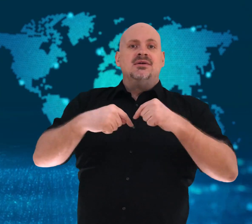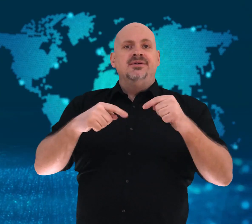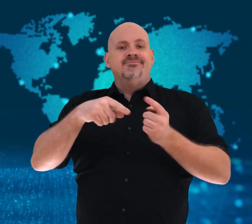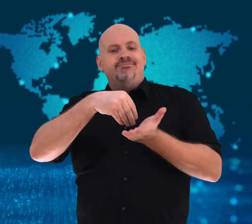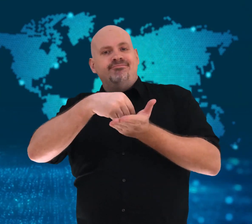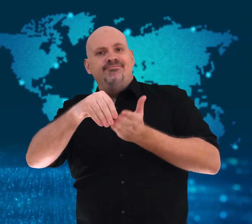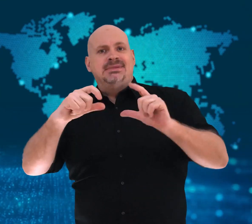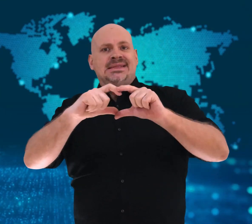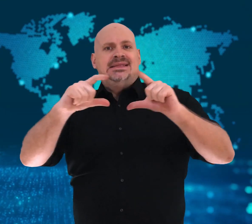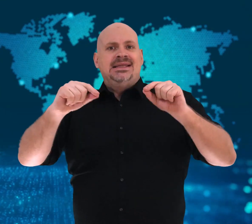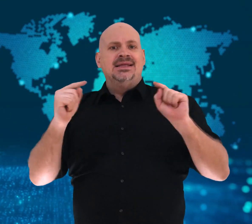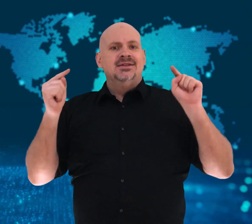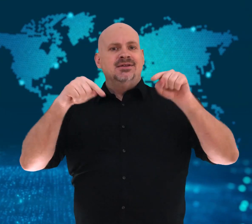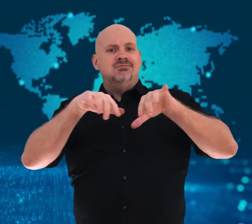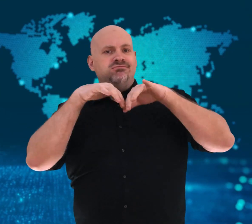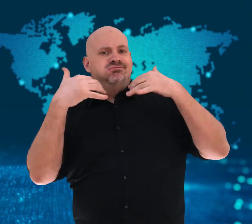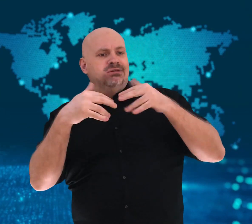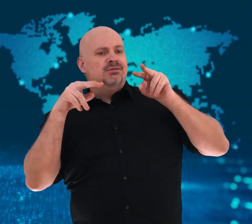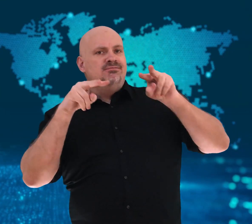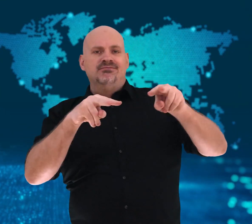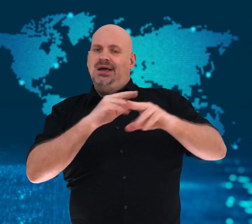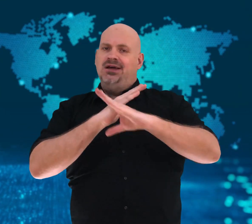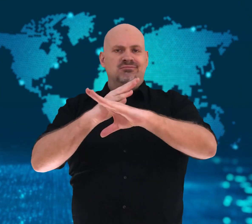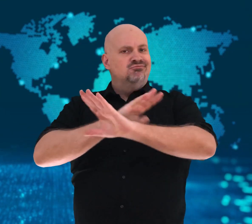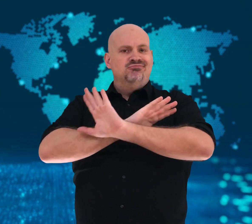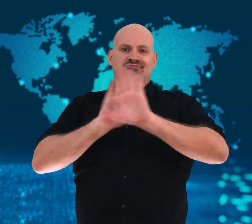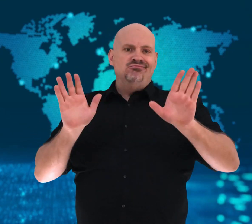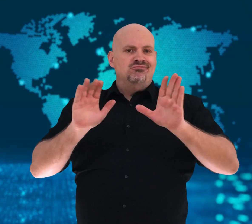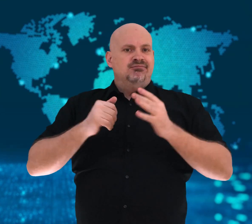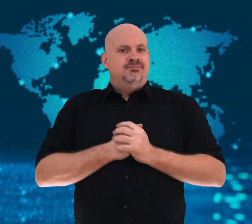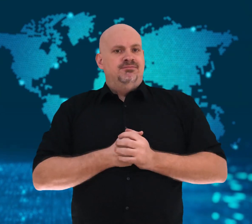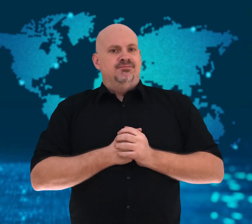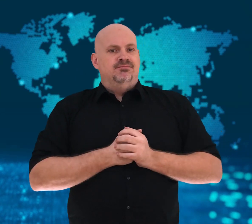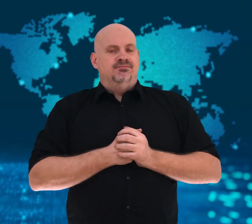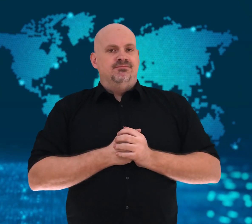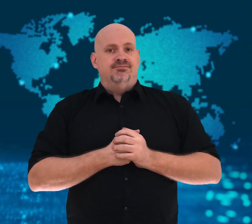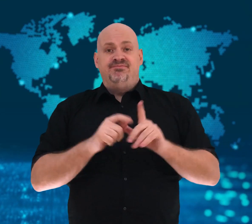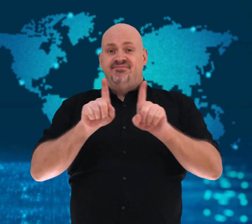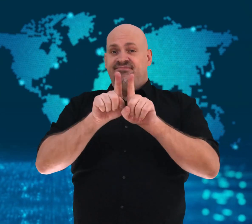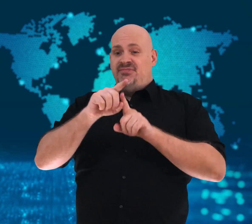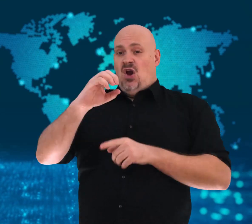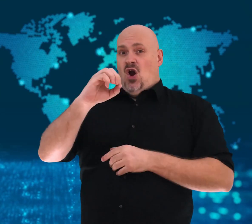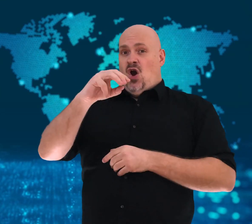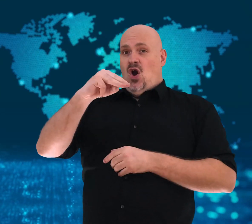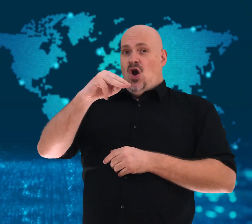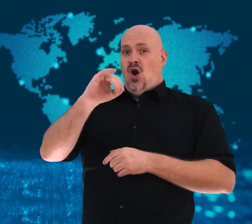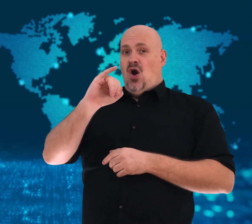but will not allow any general public tickets.